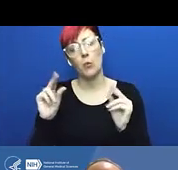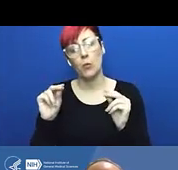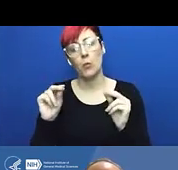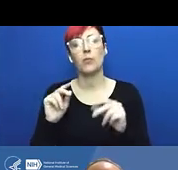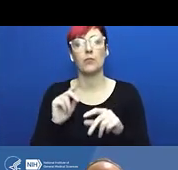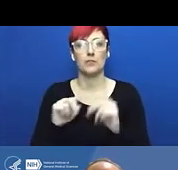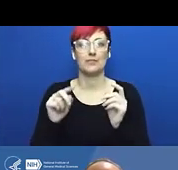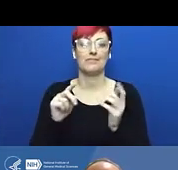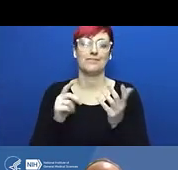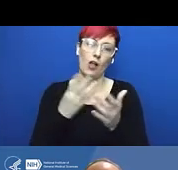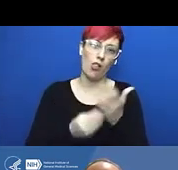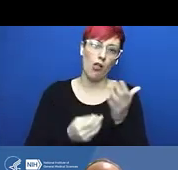the kind of thing that can happen